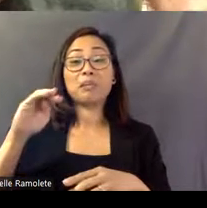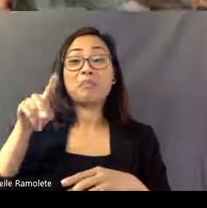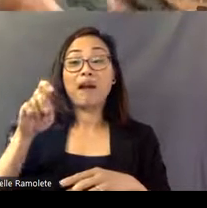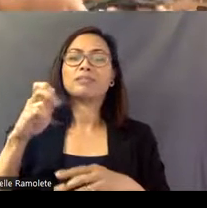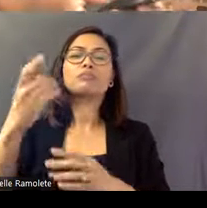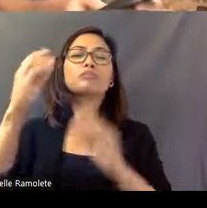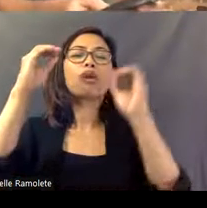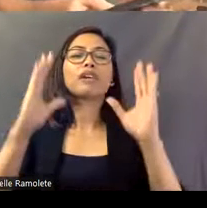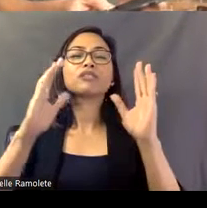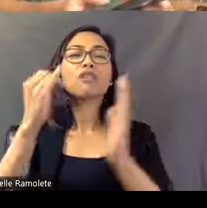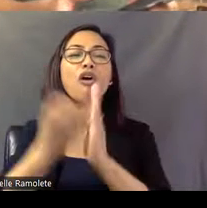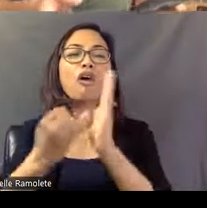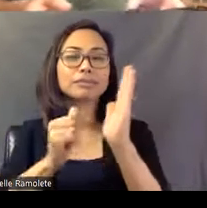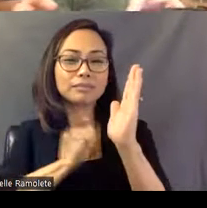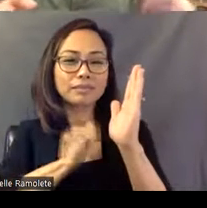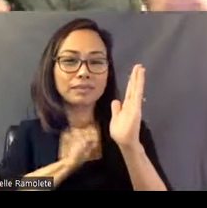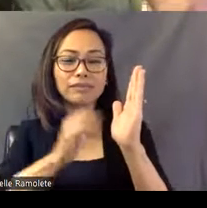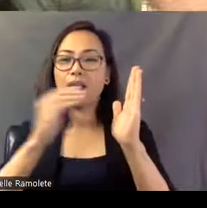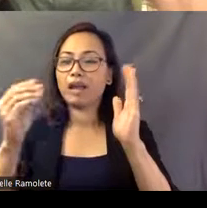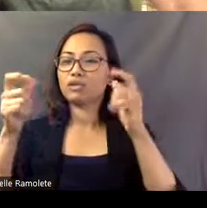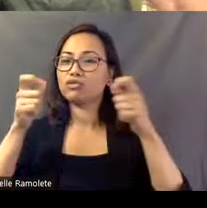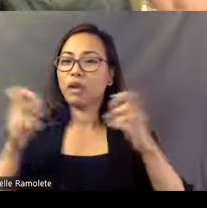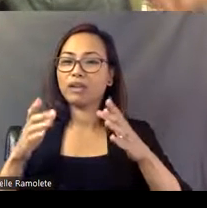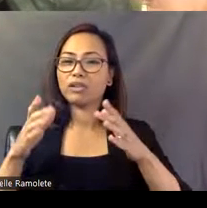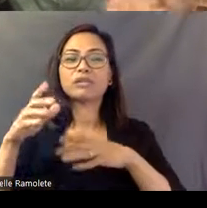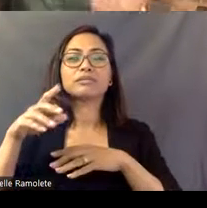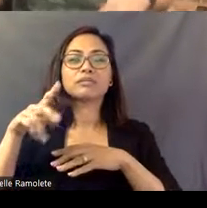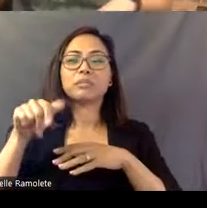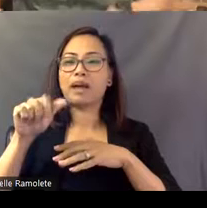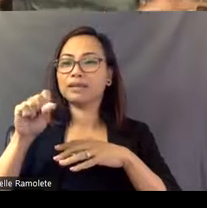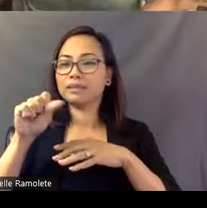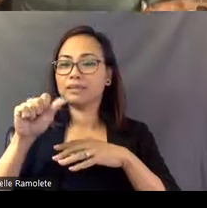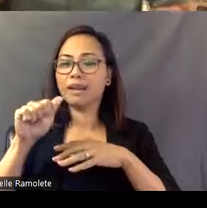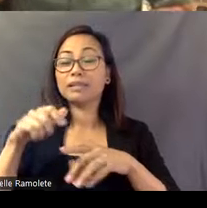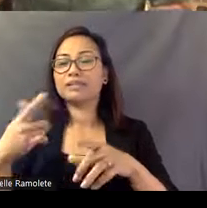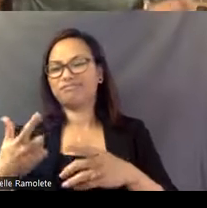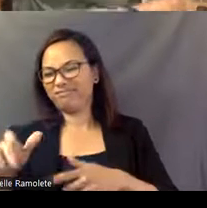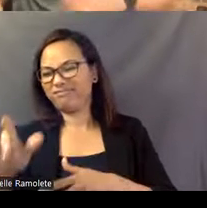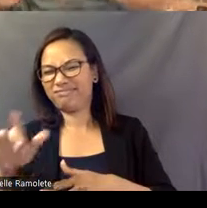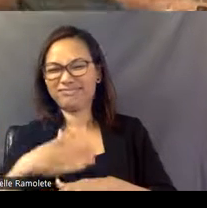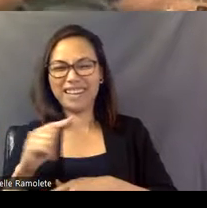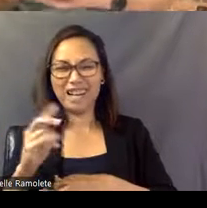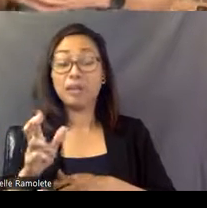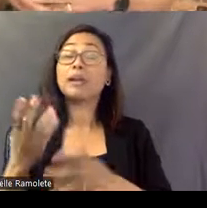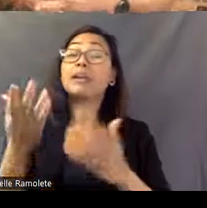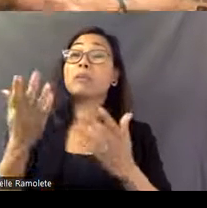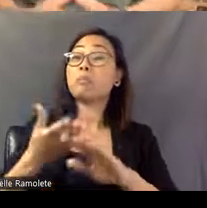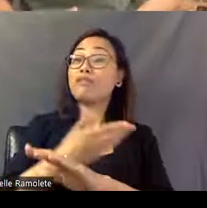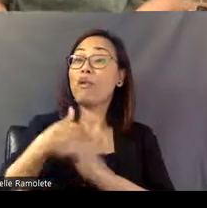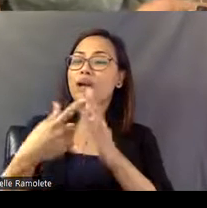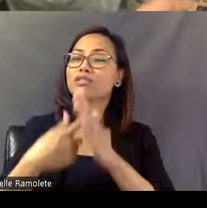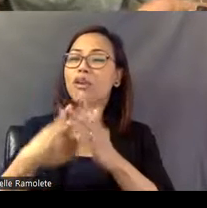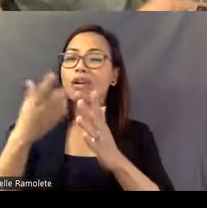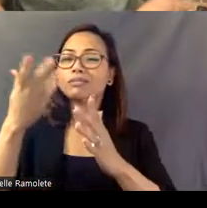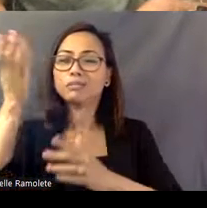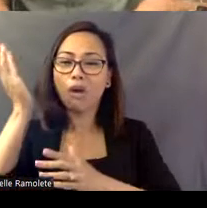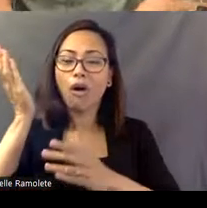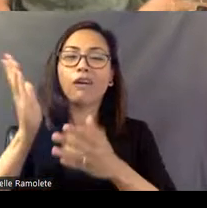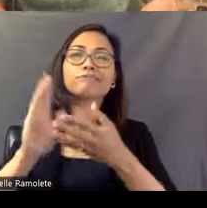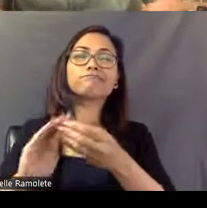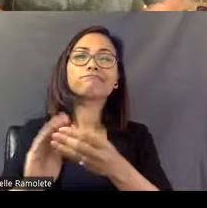I'm going to put on my timer here, but before I start this talk, I want to about St. EOM